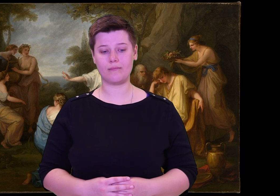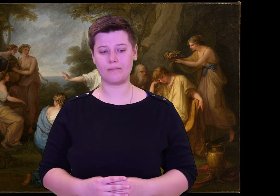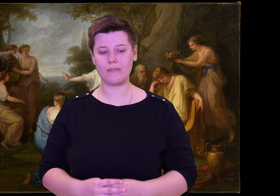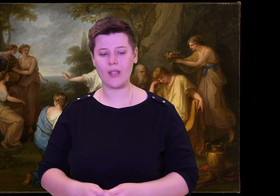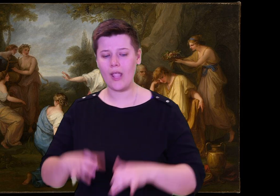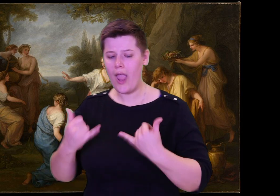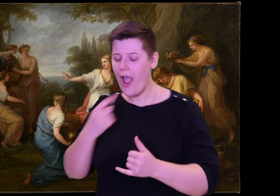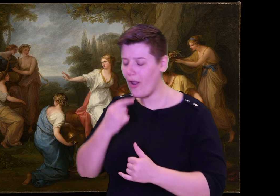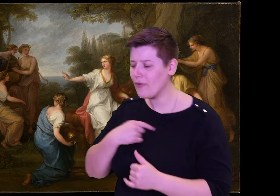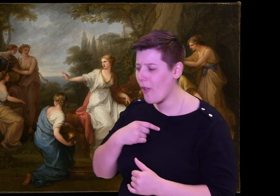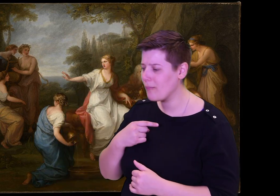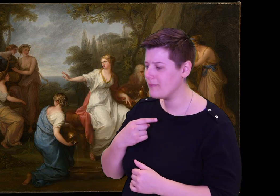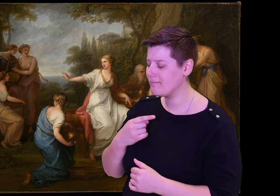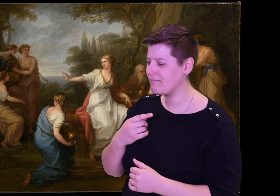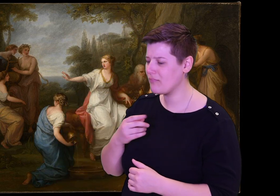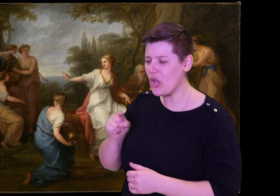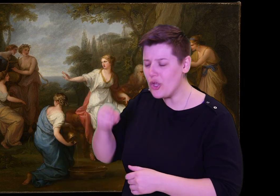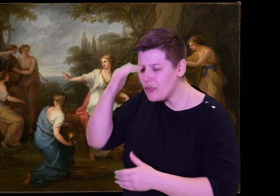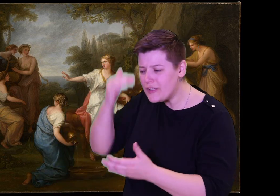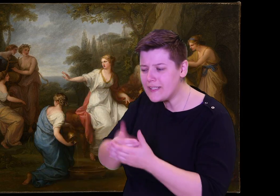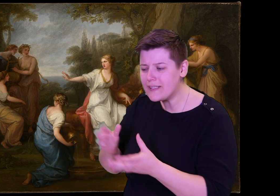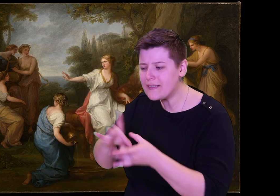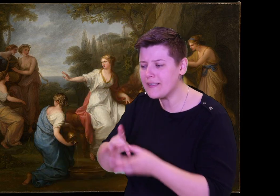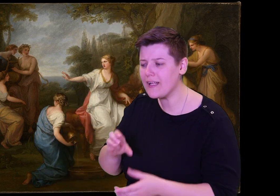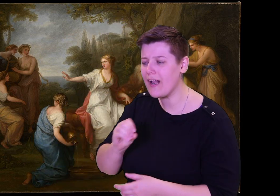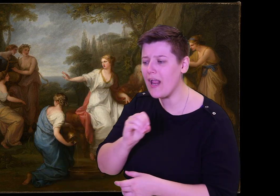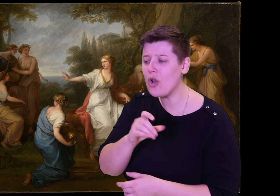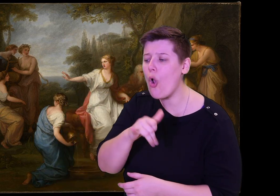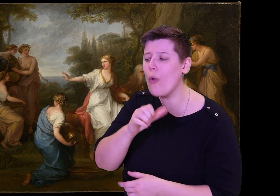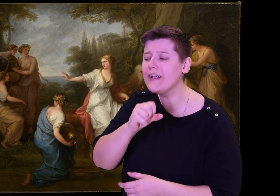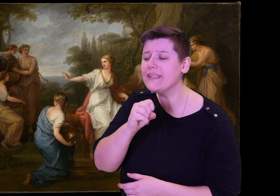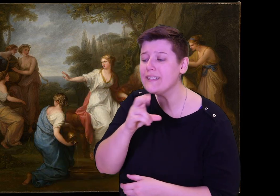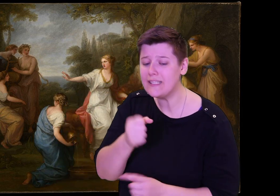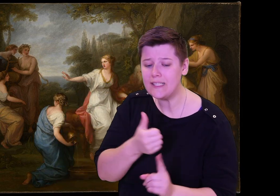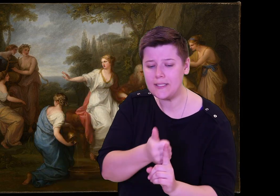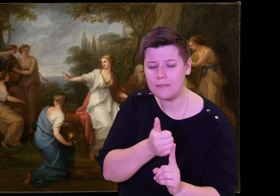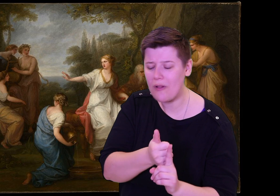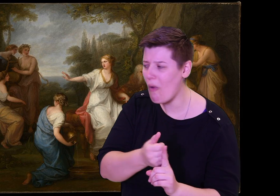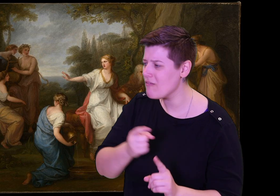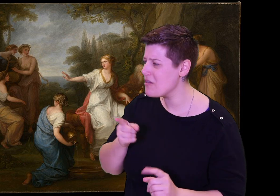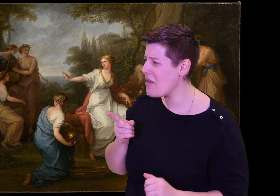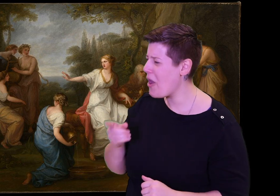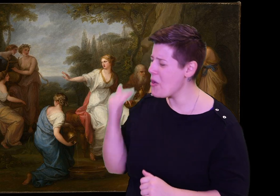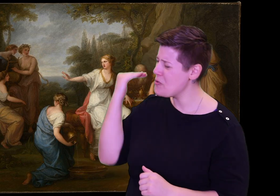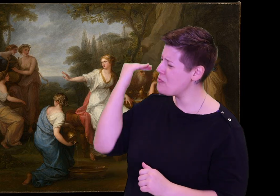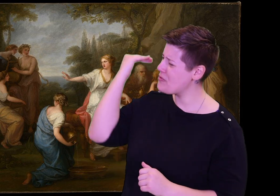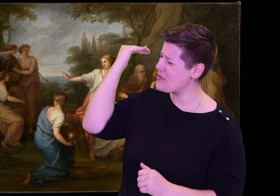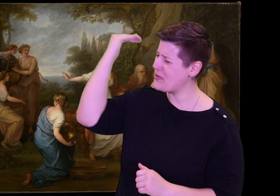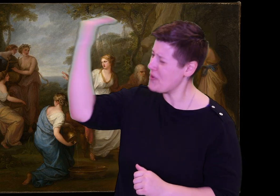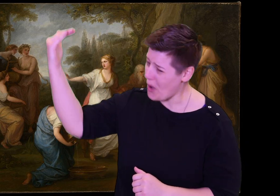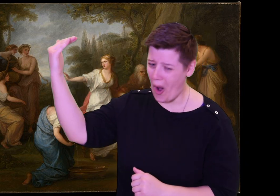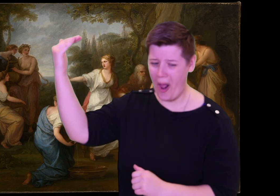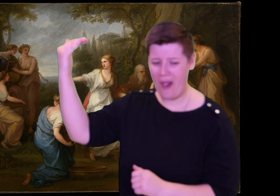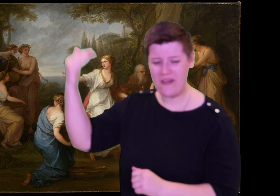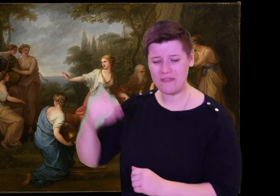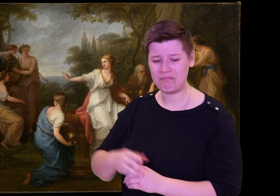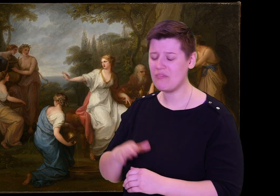Tell me now--are you Odysseus' son? You are so tall! Your handsome face and eyes